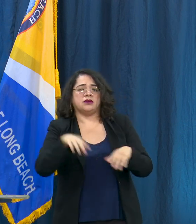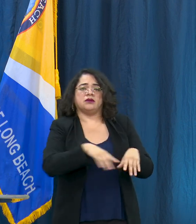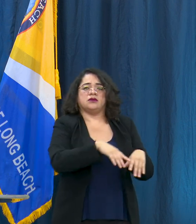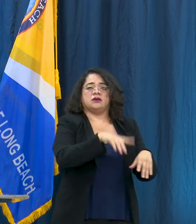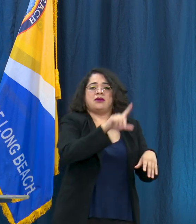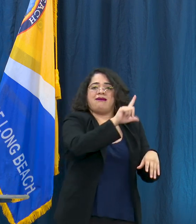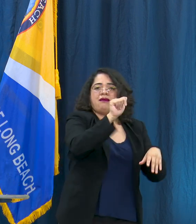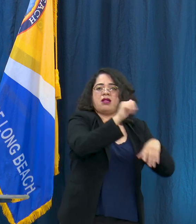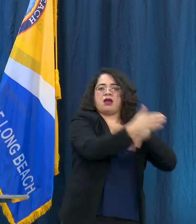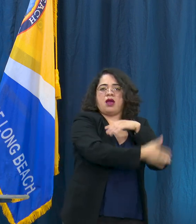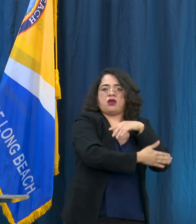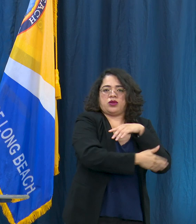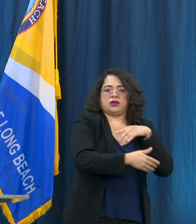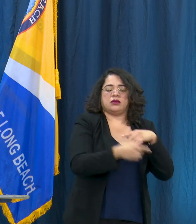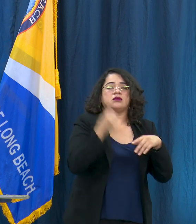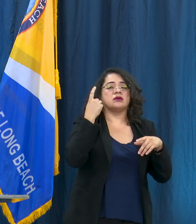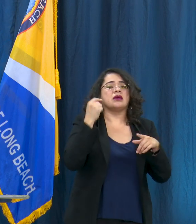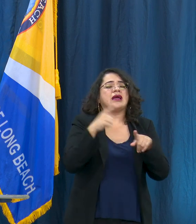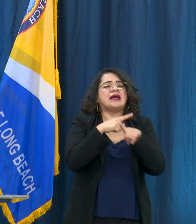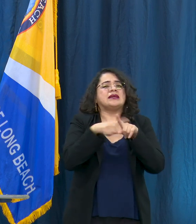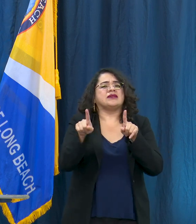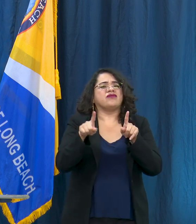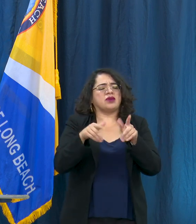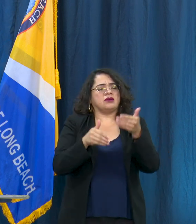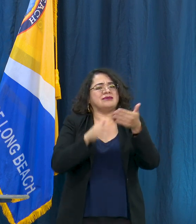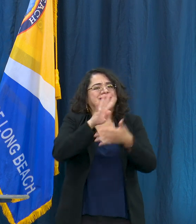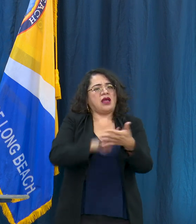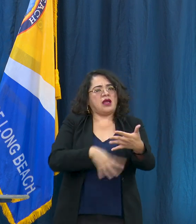different things open up at different paces in the state especially because